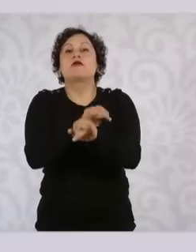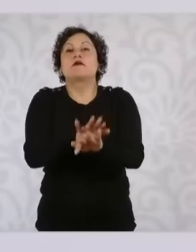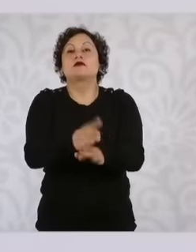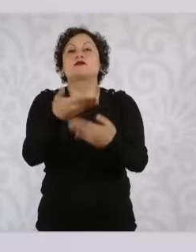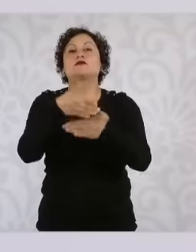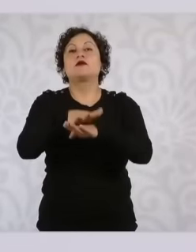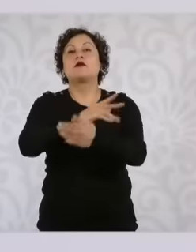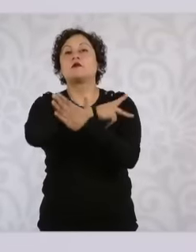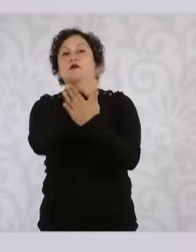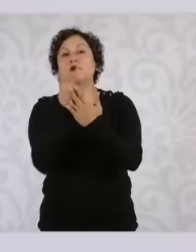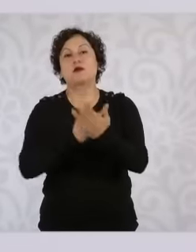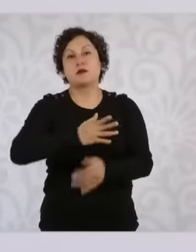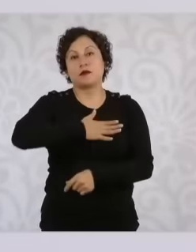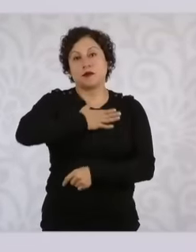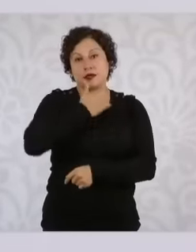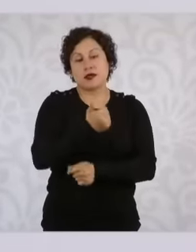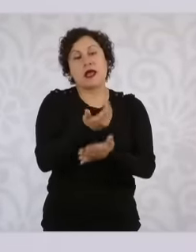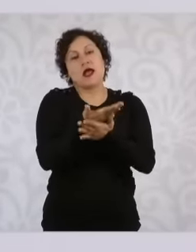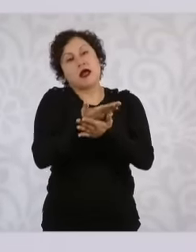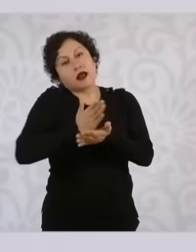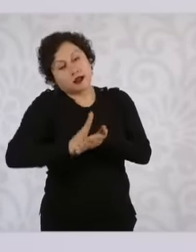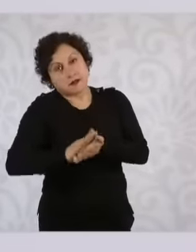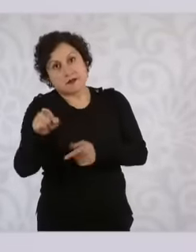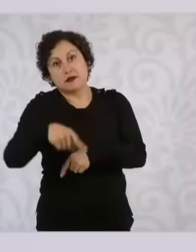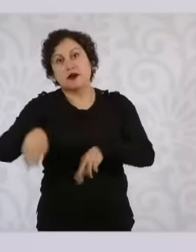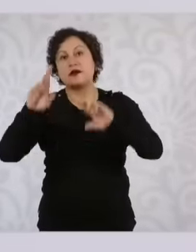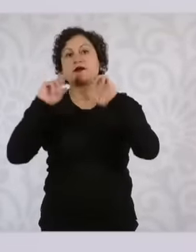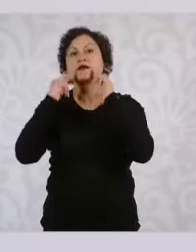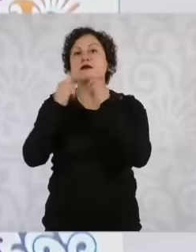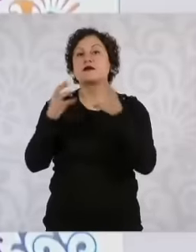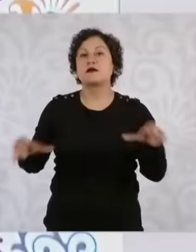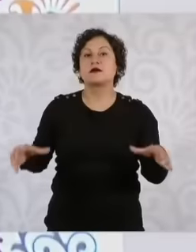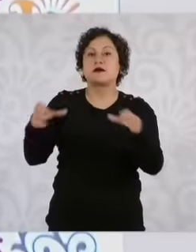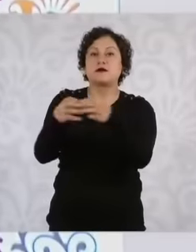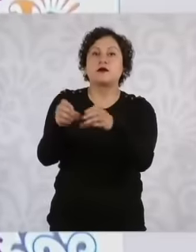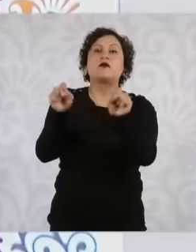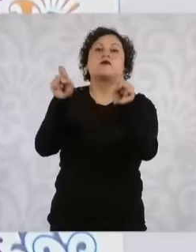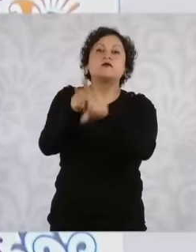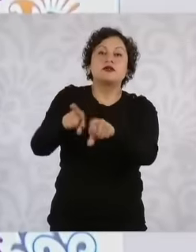We had a meeting with the cabinet of the governor of Morelos with Margarita